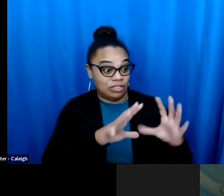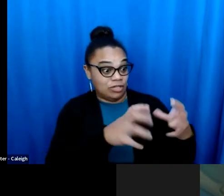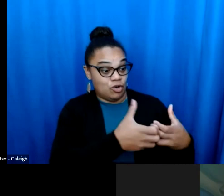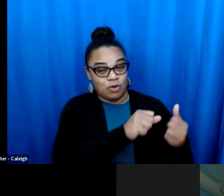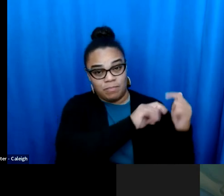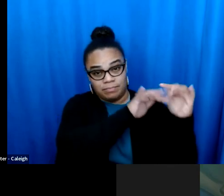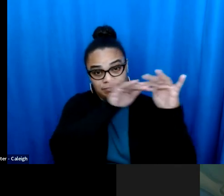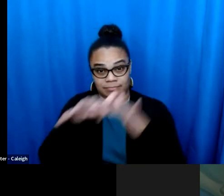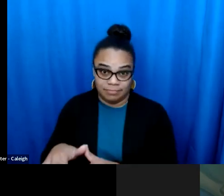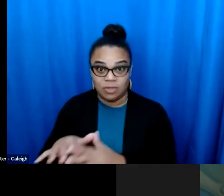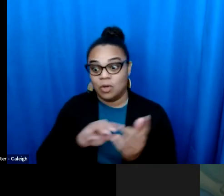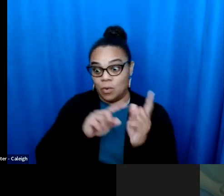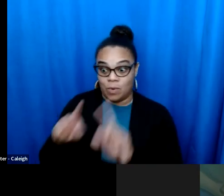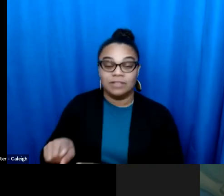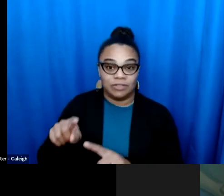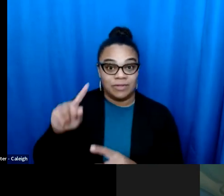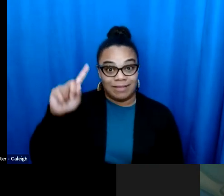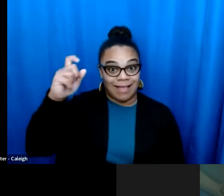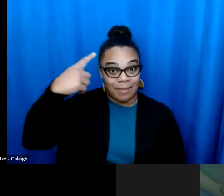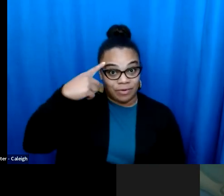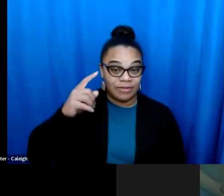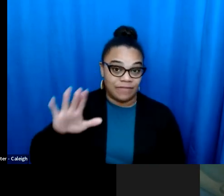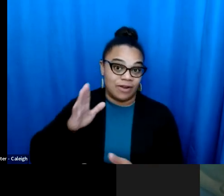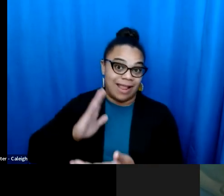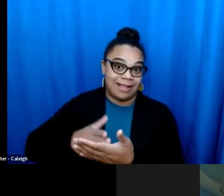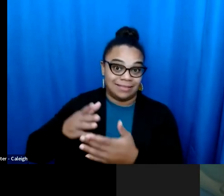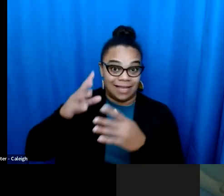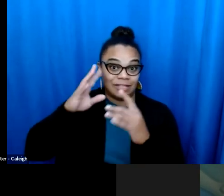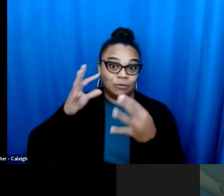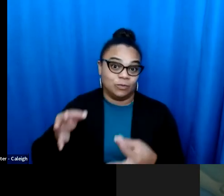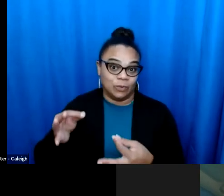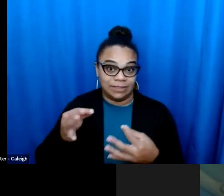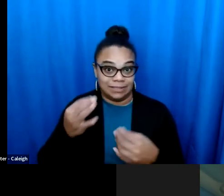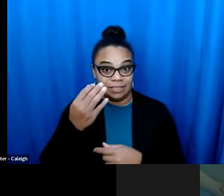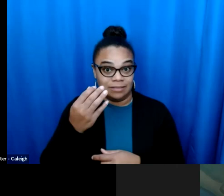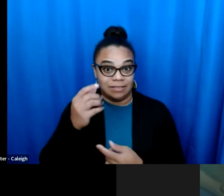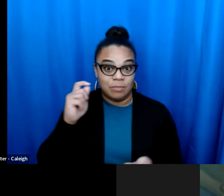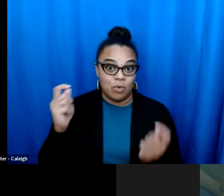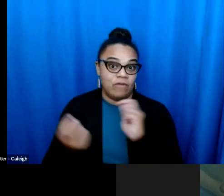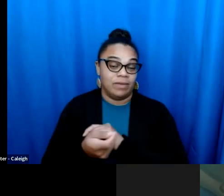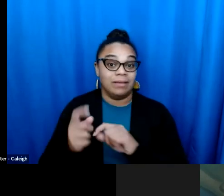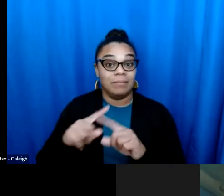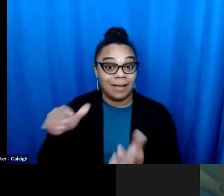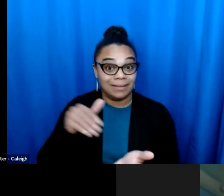Kansas was the summer of mercy where antiabortion extremists from all over the country converged on Wichita Some folks they remember many years ago Wichita, and this was of the so called Summer of Mercy, where for anti-abortion extremists from all over the country, converged on Wichita and made of the capital and of the anti-choice movement and of course doctors in Kansas